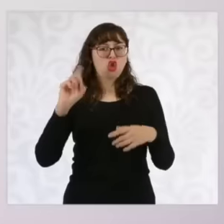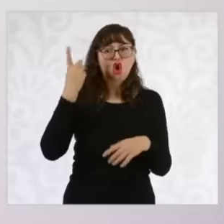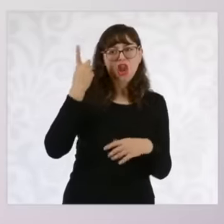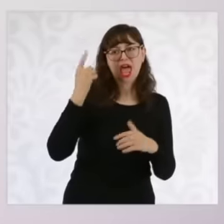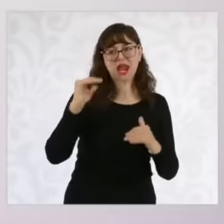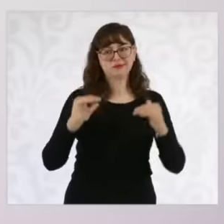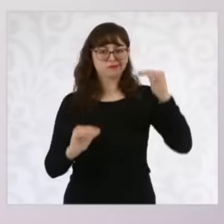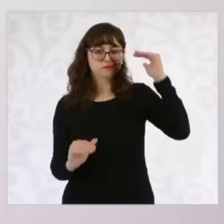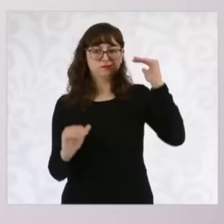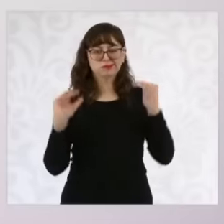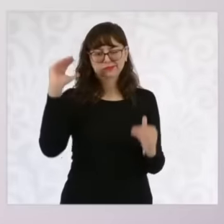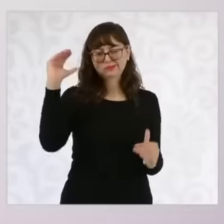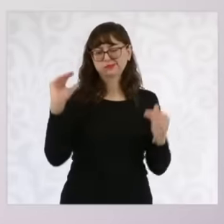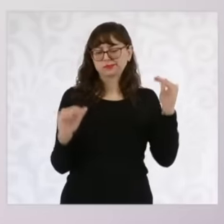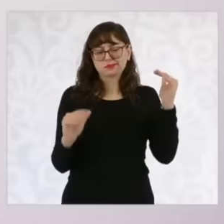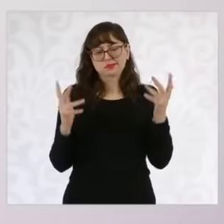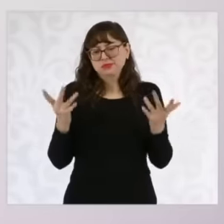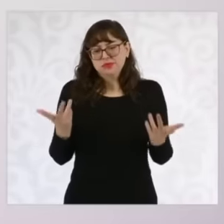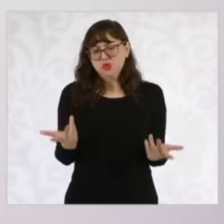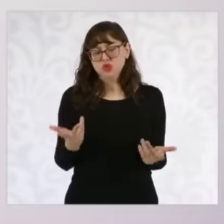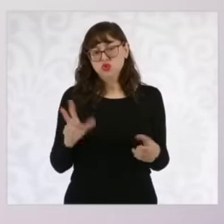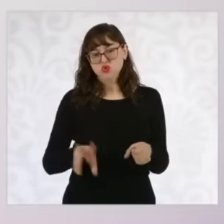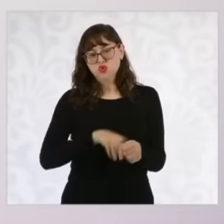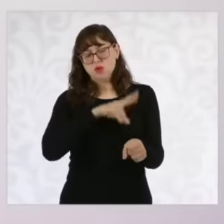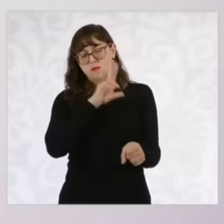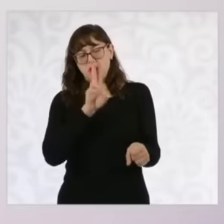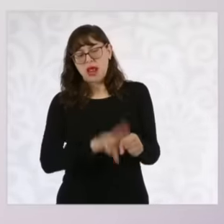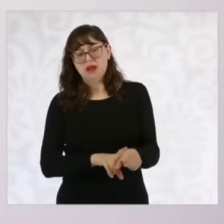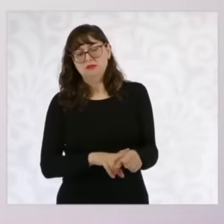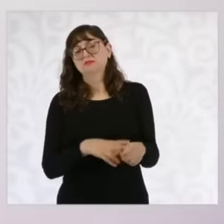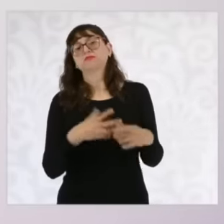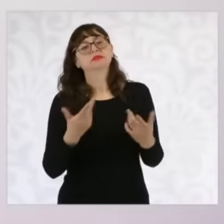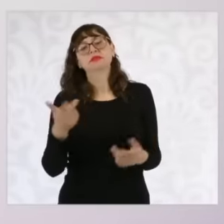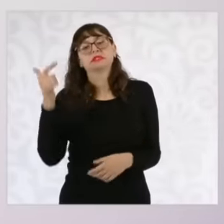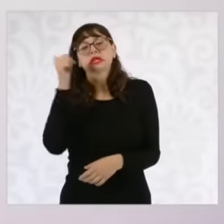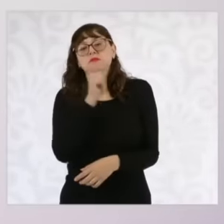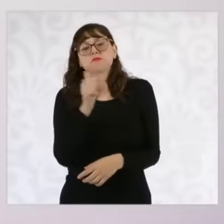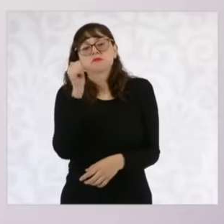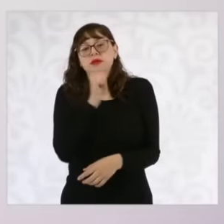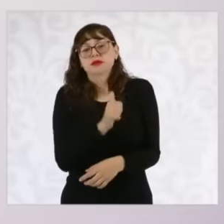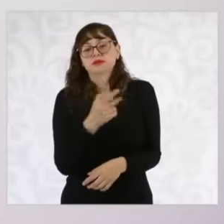what is happening at this moment in the United States, but the national economy is